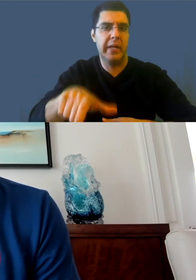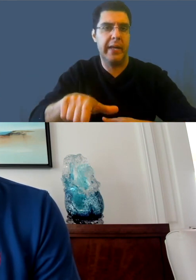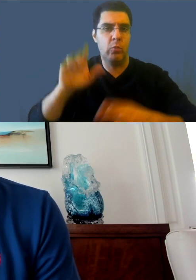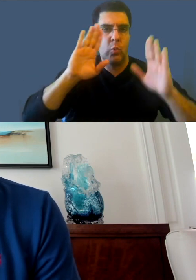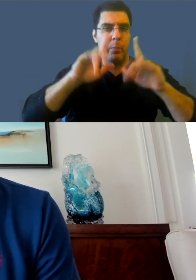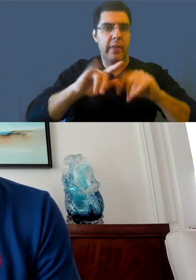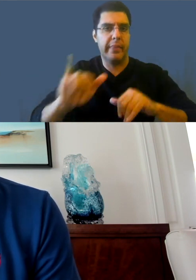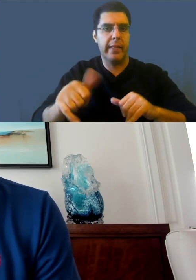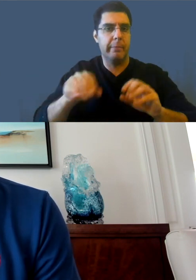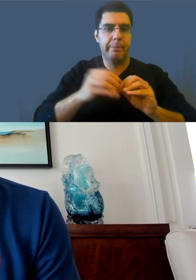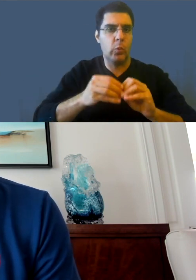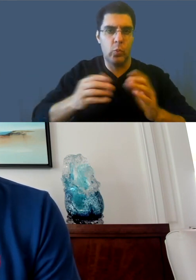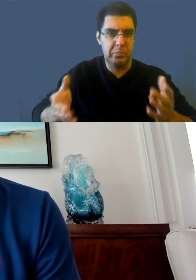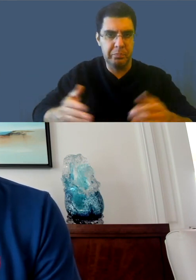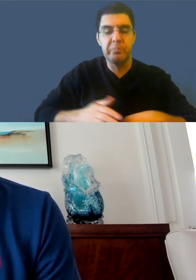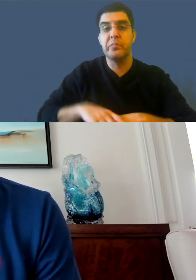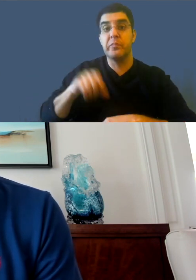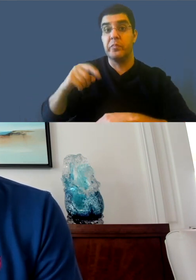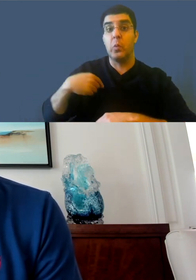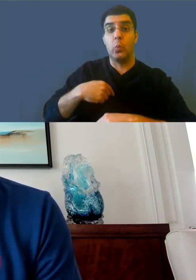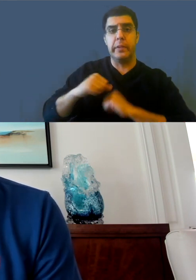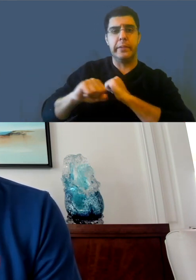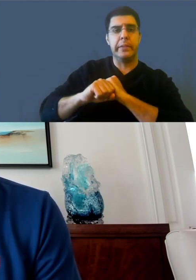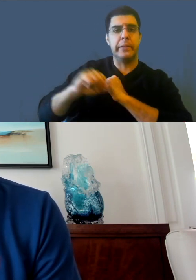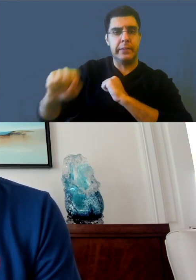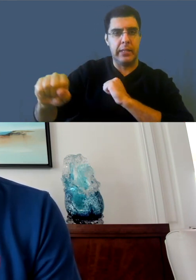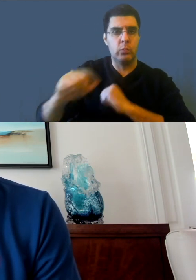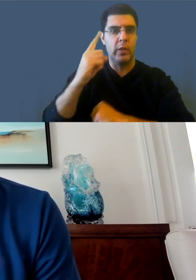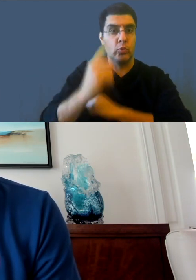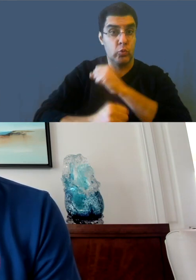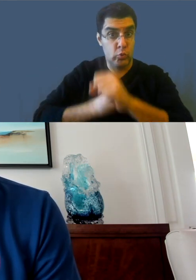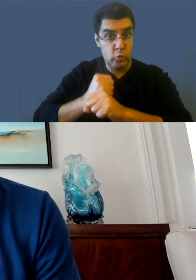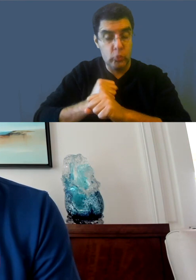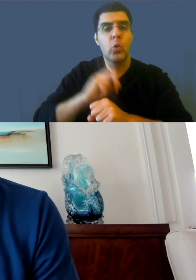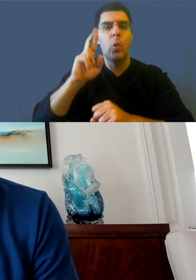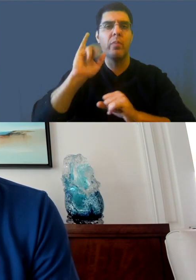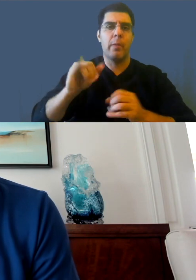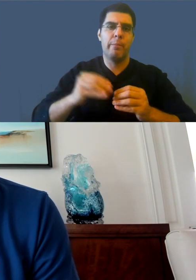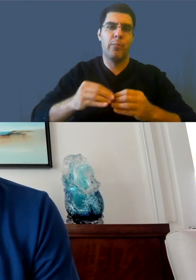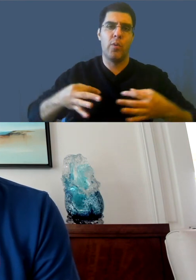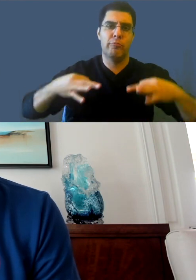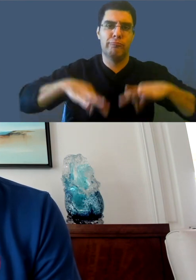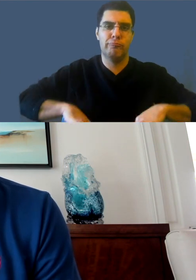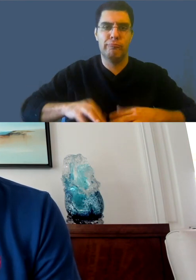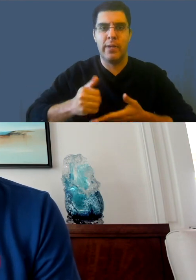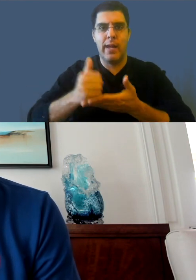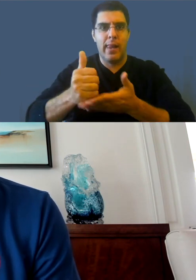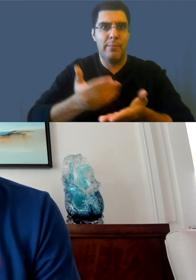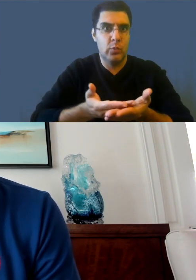And so we are hoping to ship that over the next quarters. And so that's one more reason why we extended